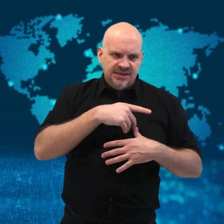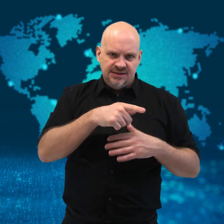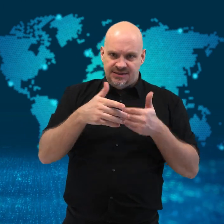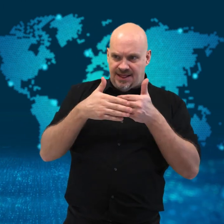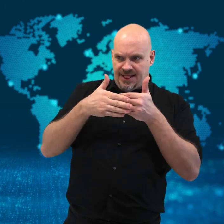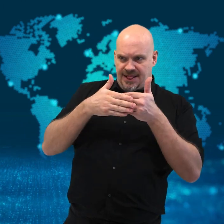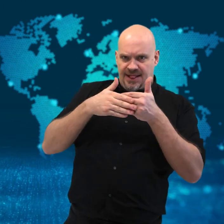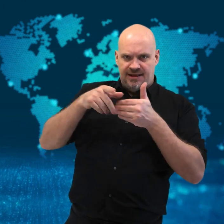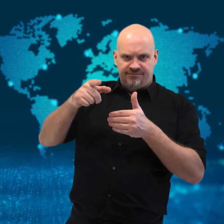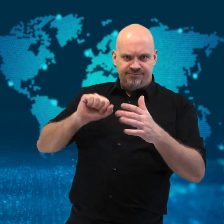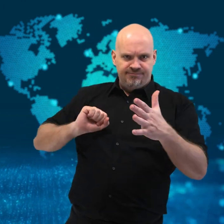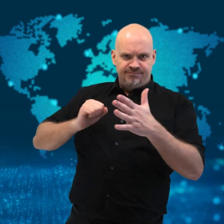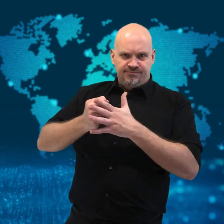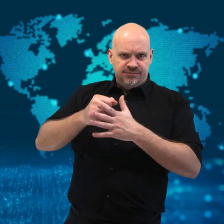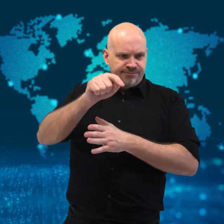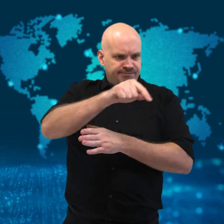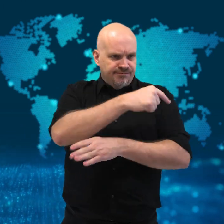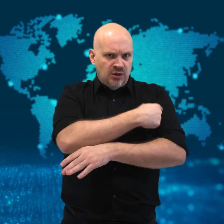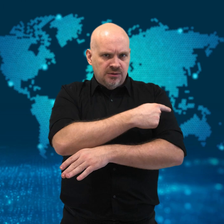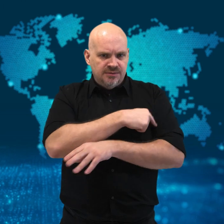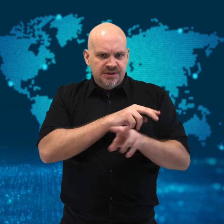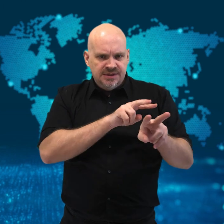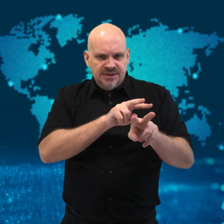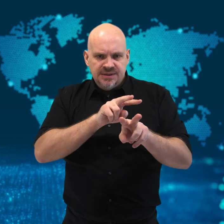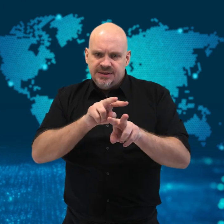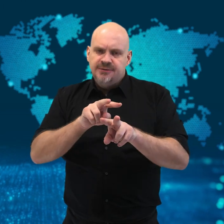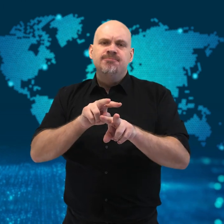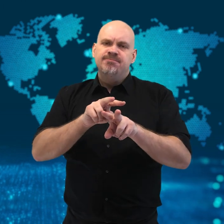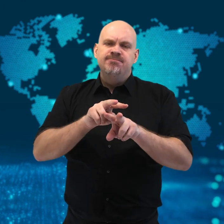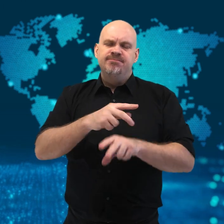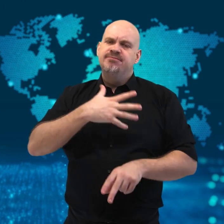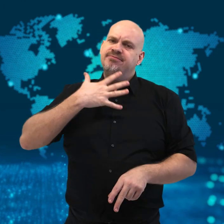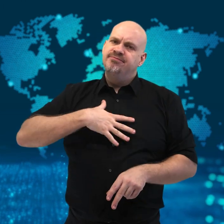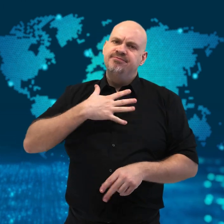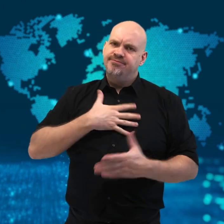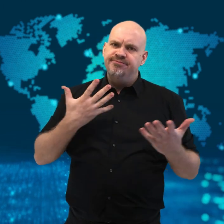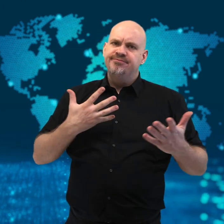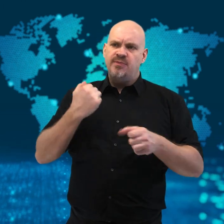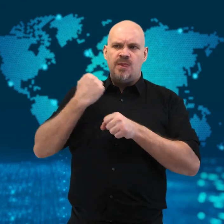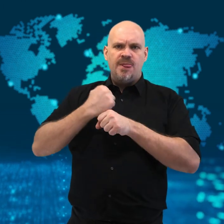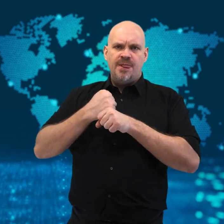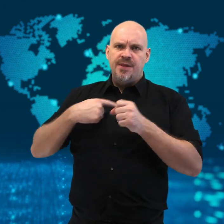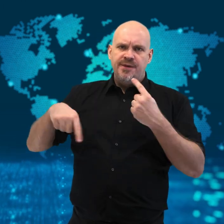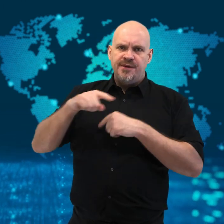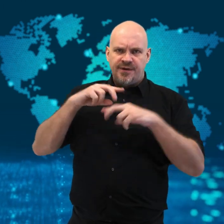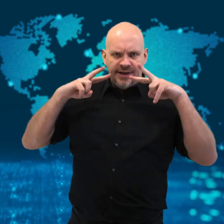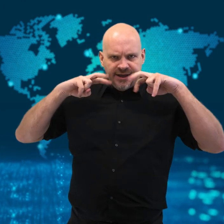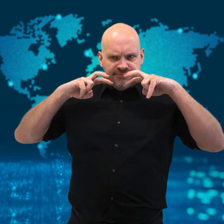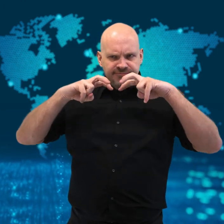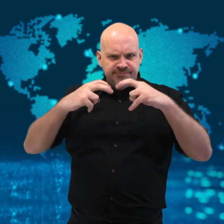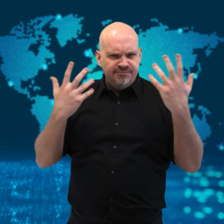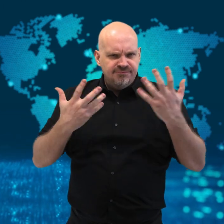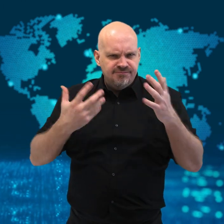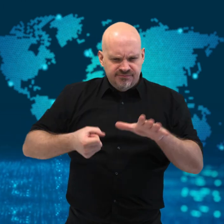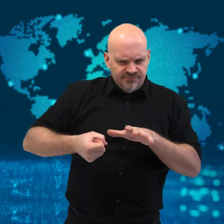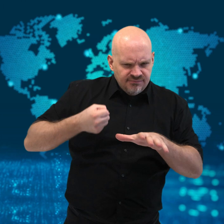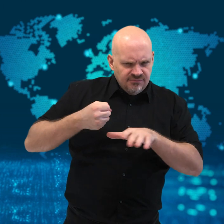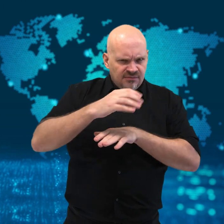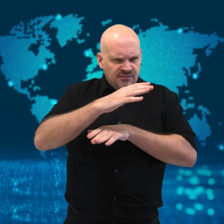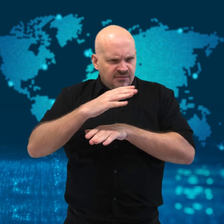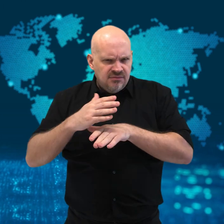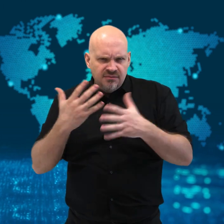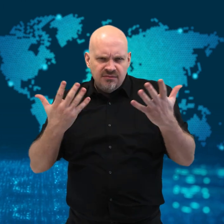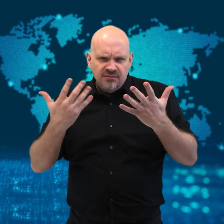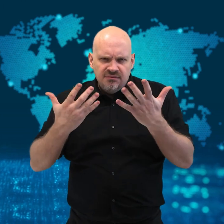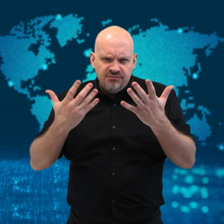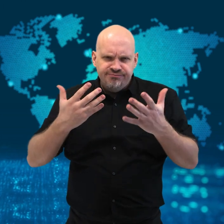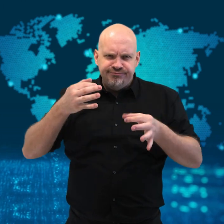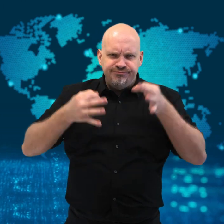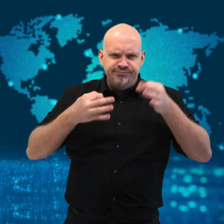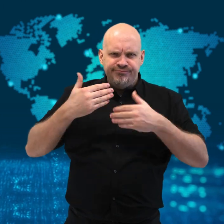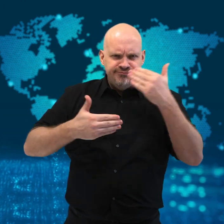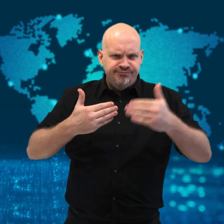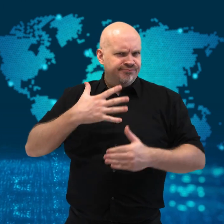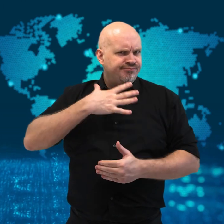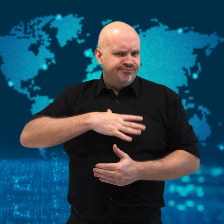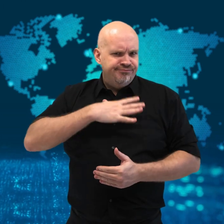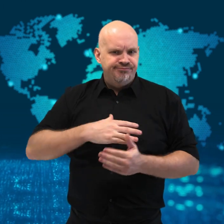visited the hospitals near the crash site and demanded an investigation.